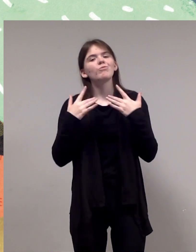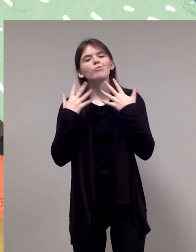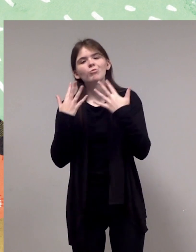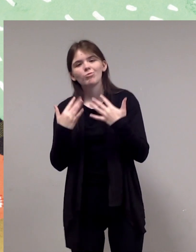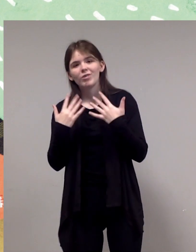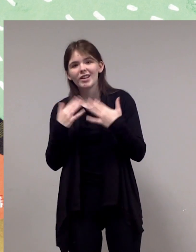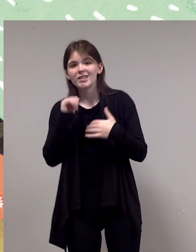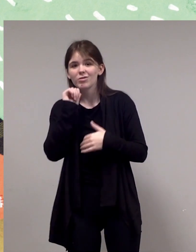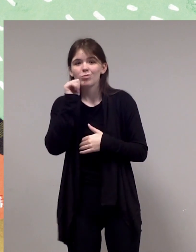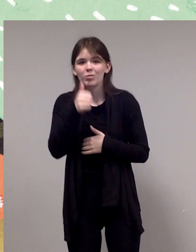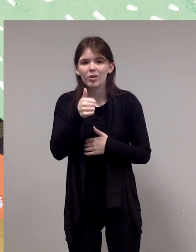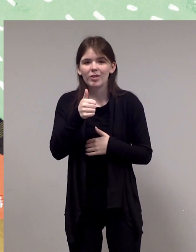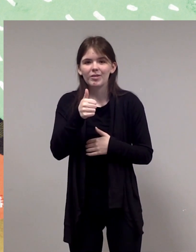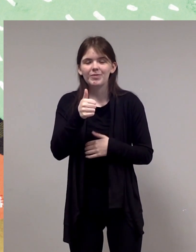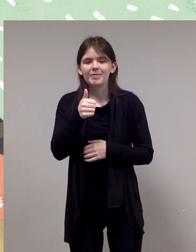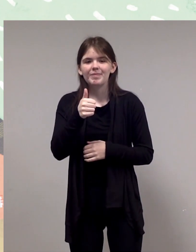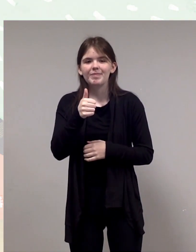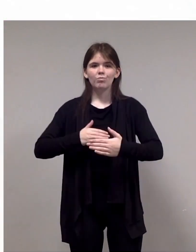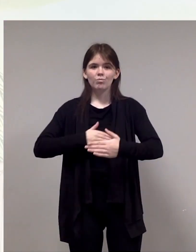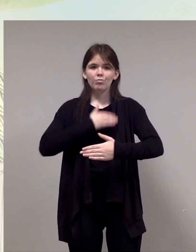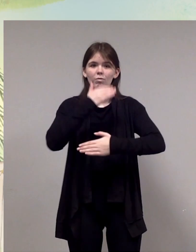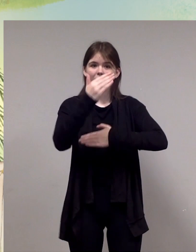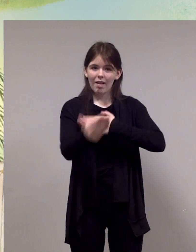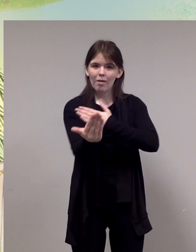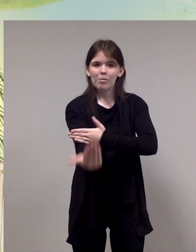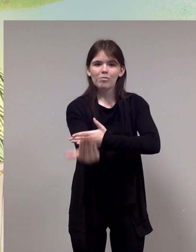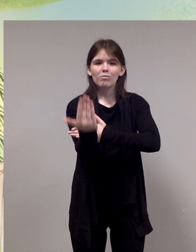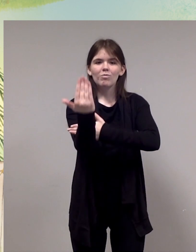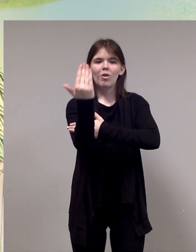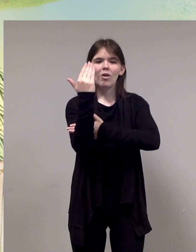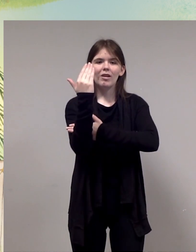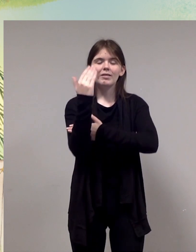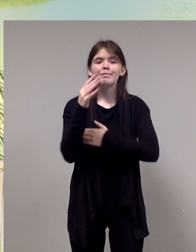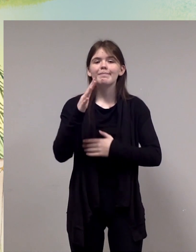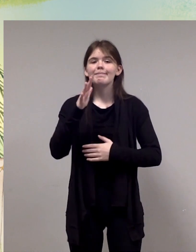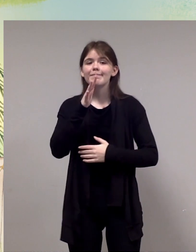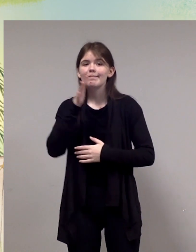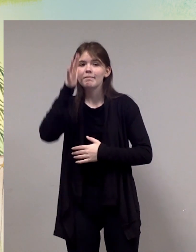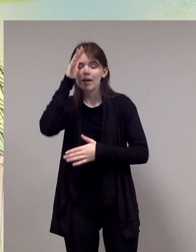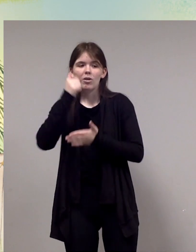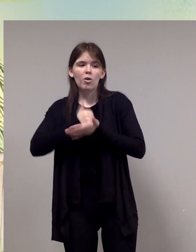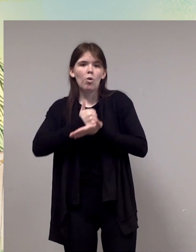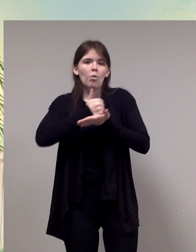The next morning, with the help of her parents,-